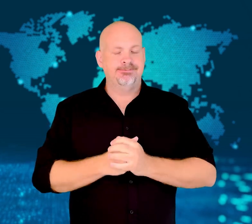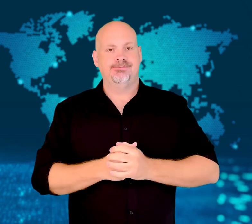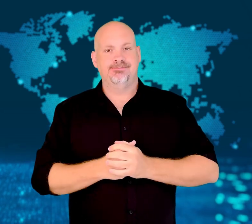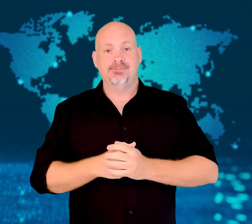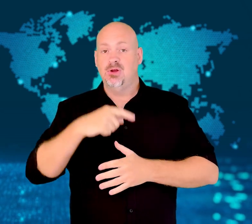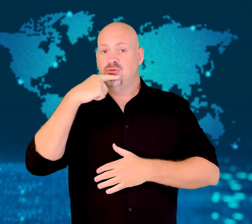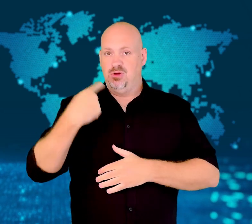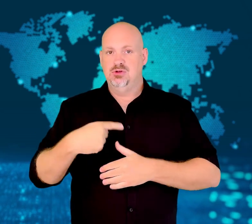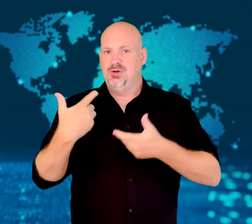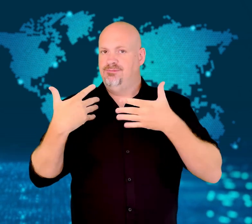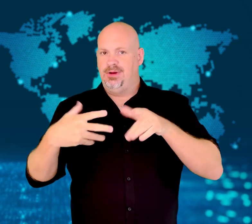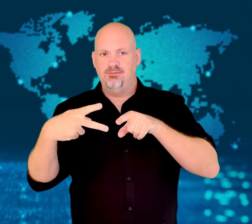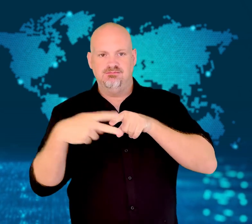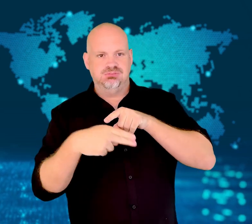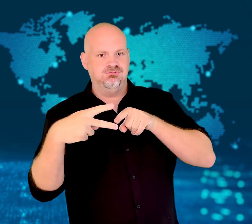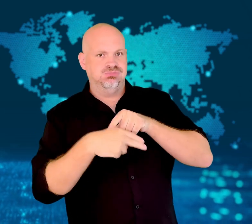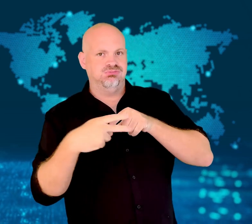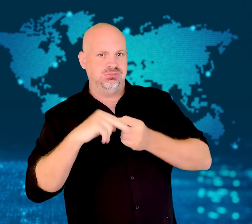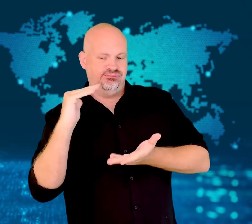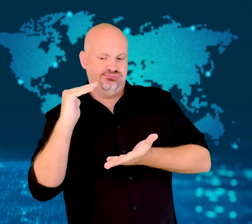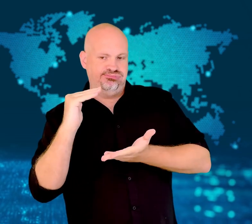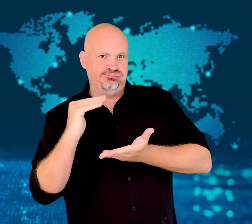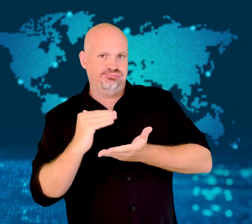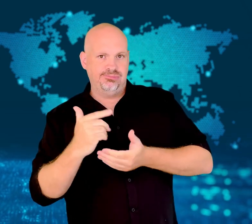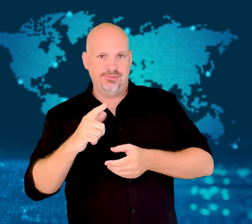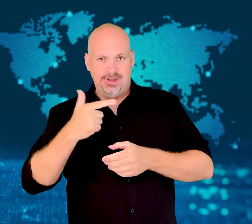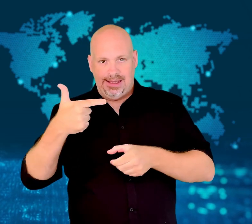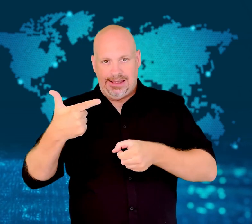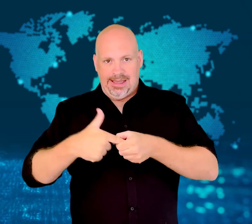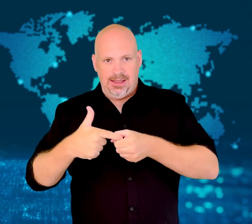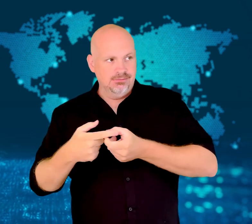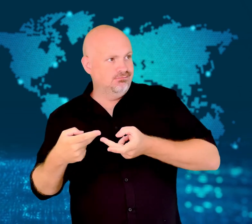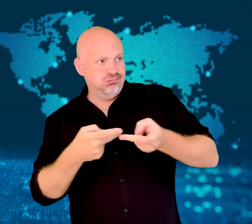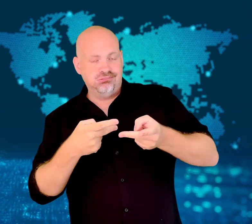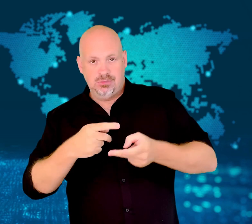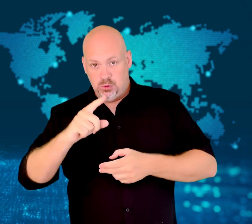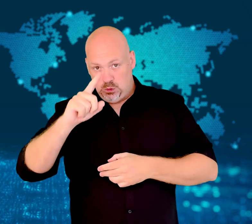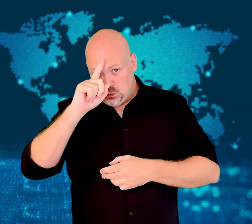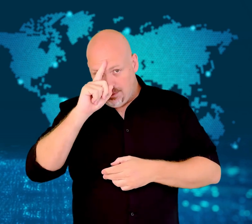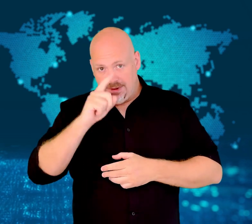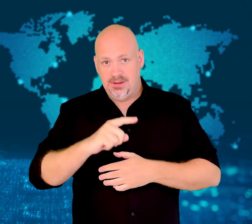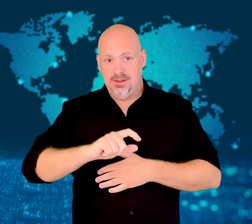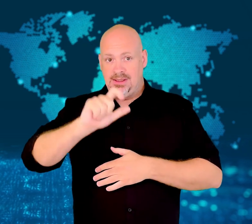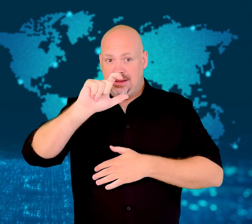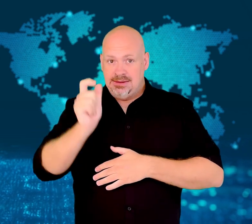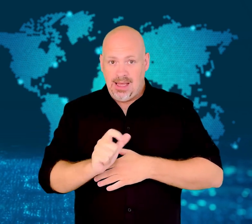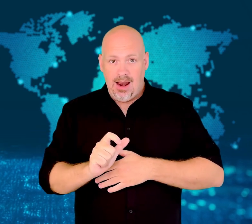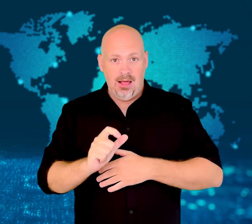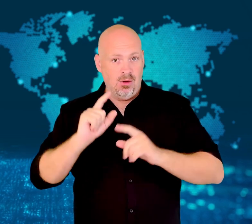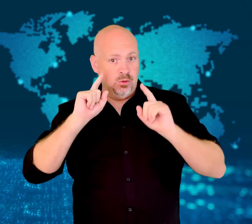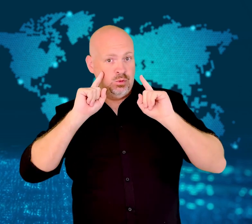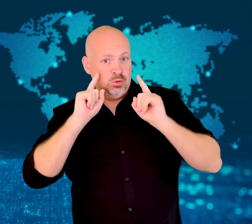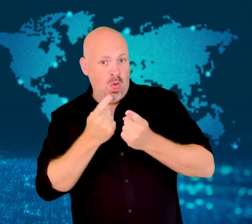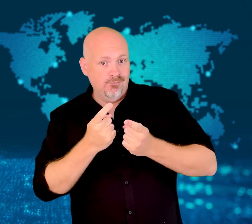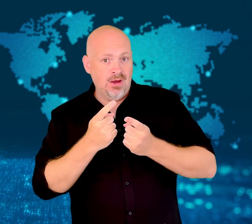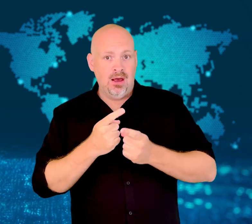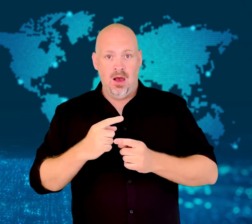Russia already reduced gas flows to Germany, Italy,